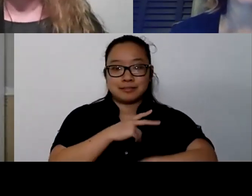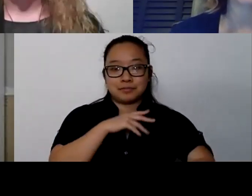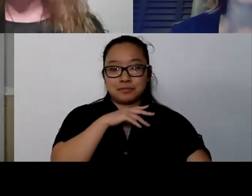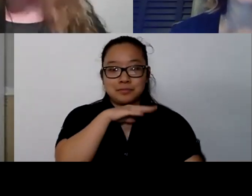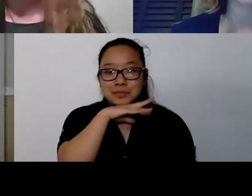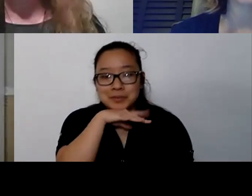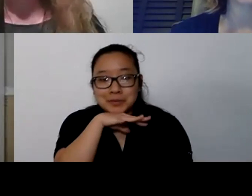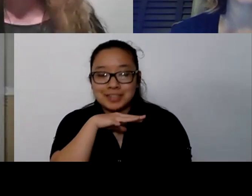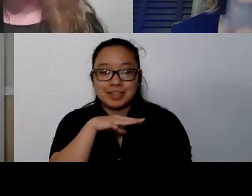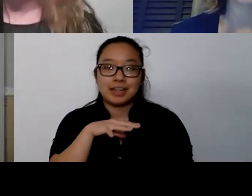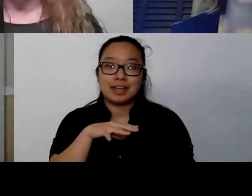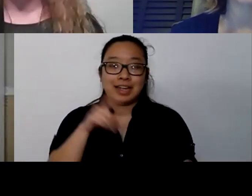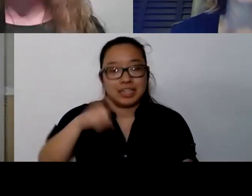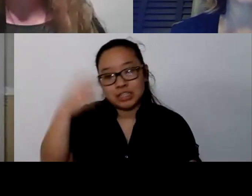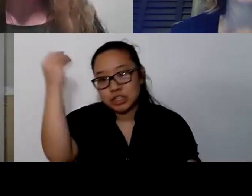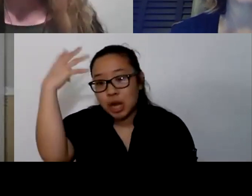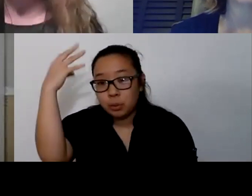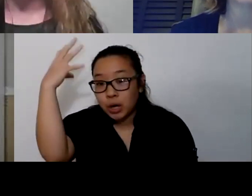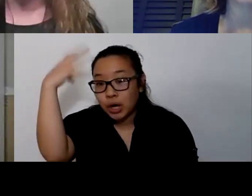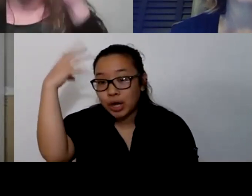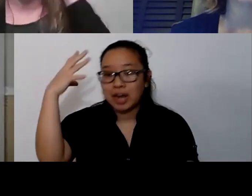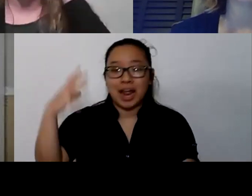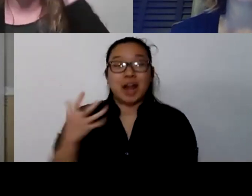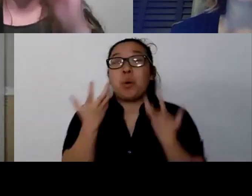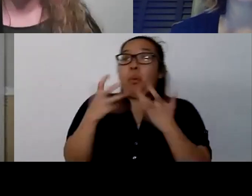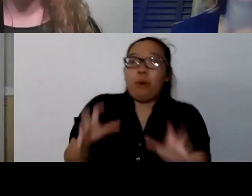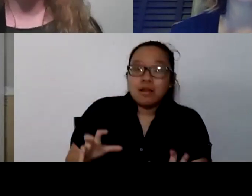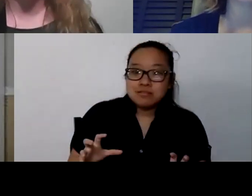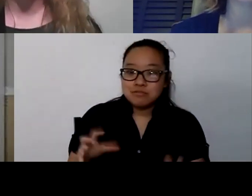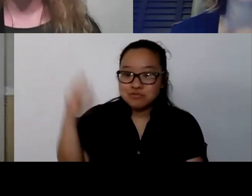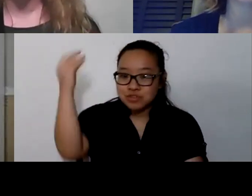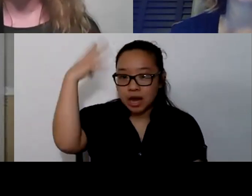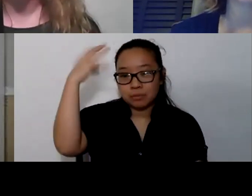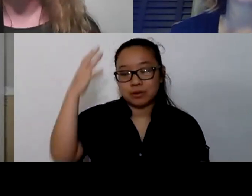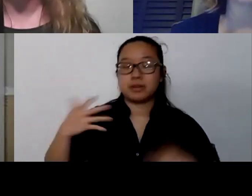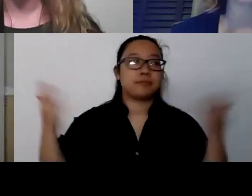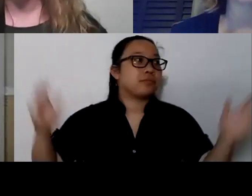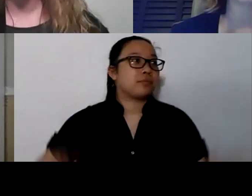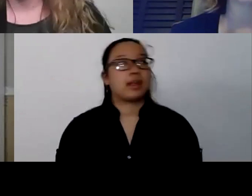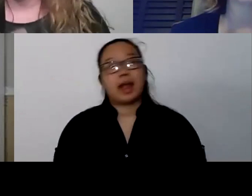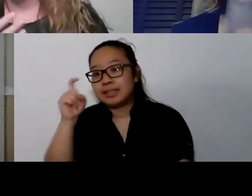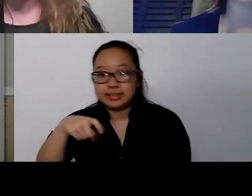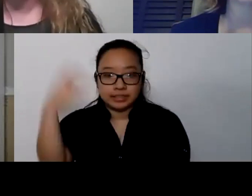I don't really want to, I have no desire to, but let's just go ahead and do it. And you know what? You get going, you get moving,